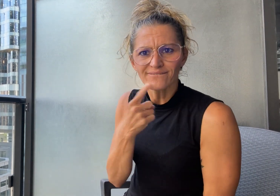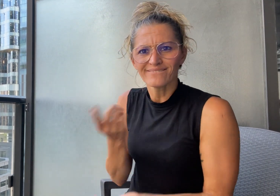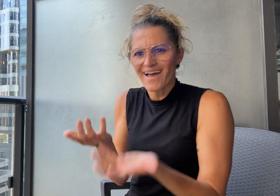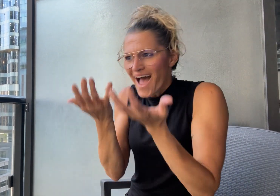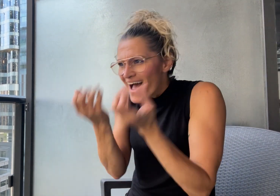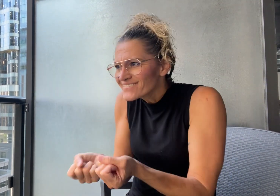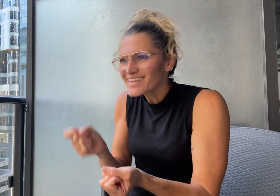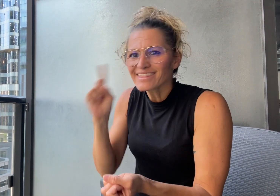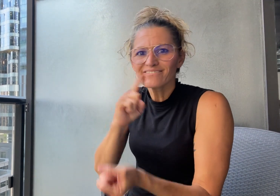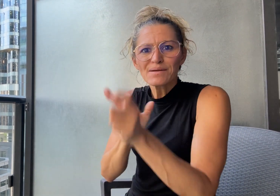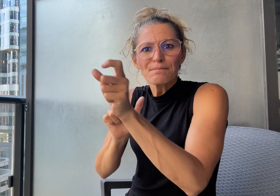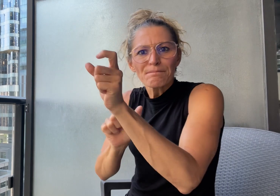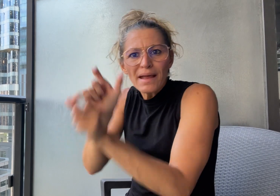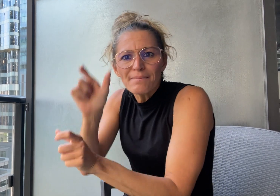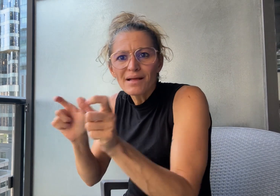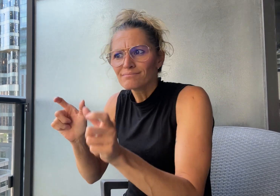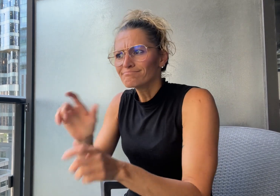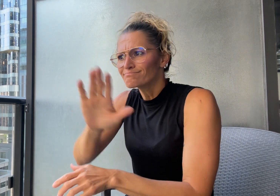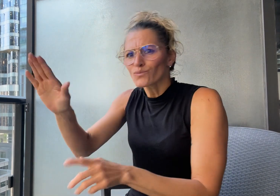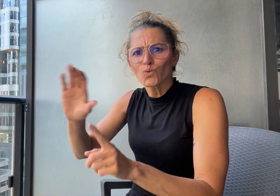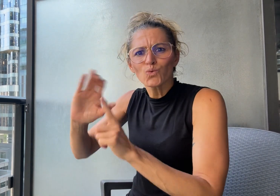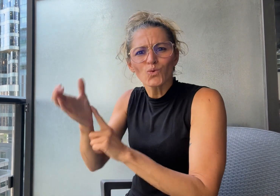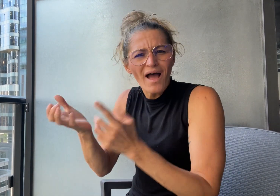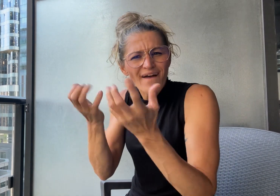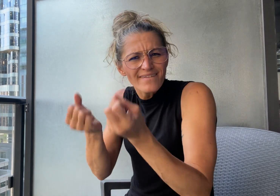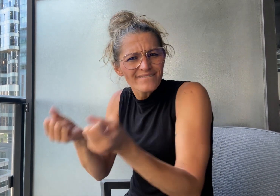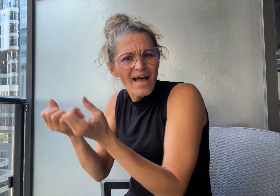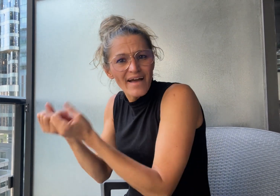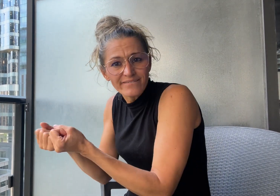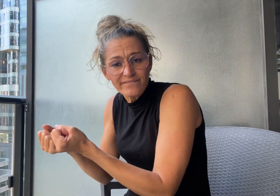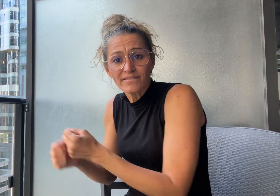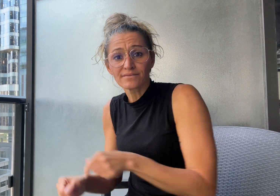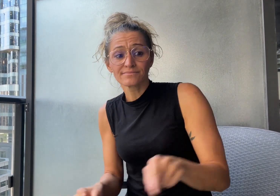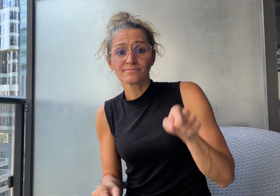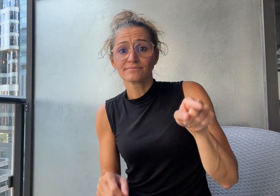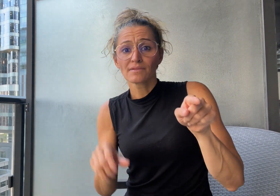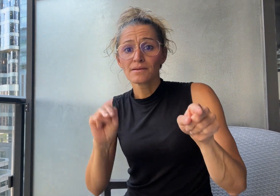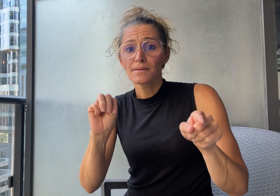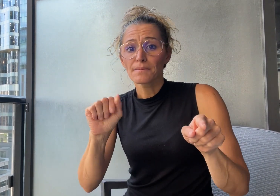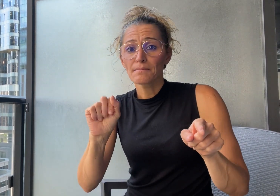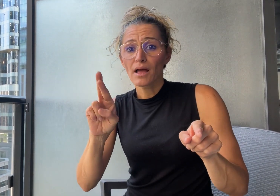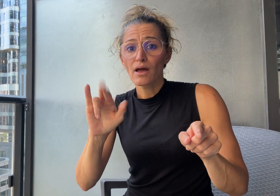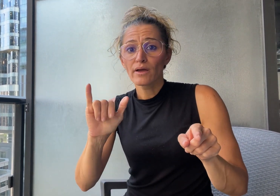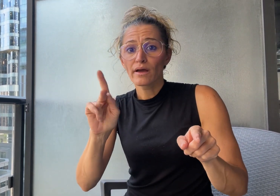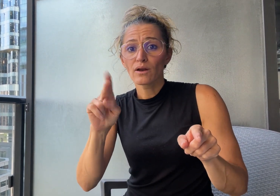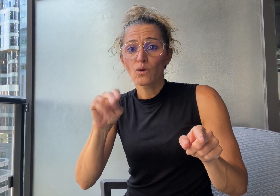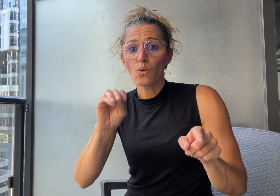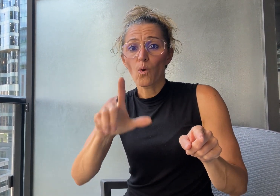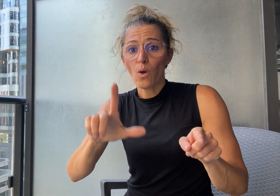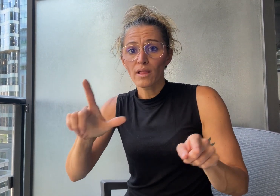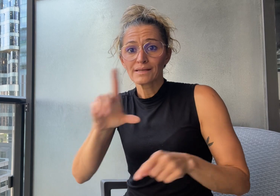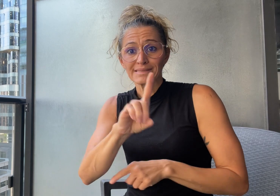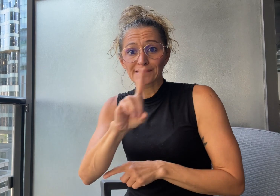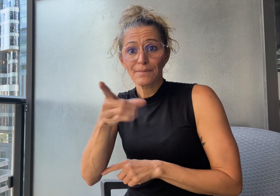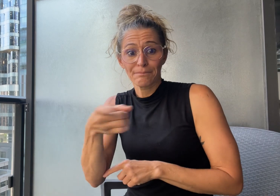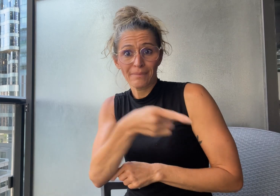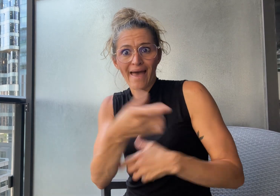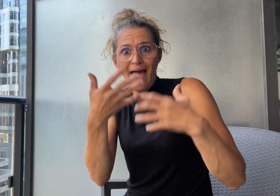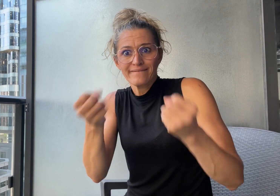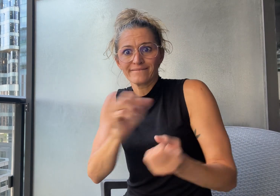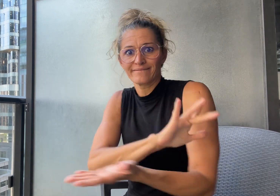of the Maryknoll DDP in Phnom Penh, Charles Dittmeier,